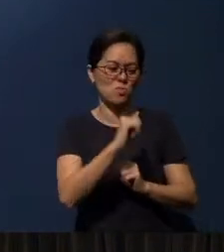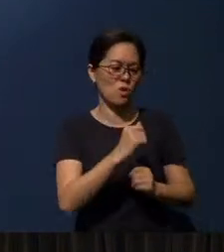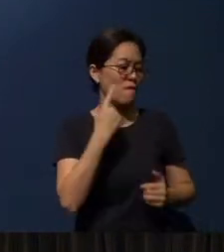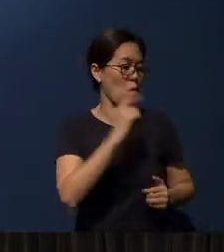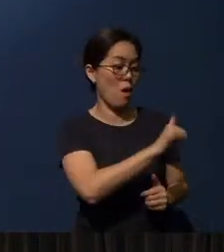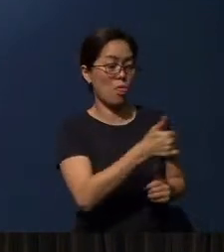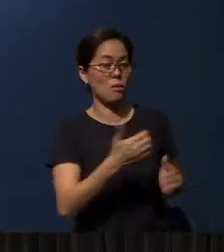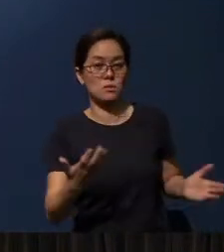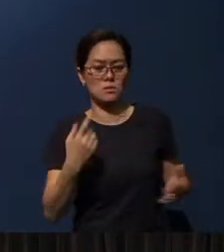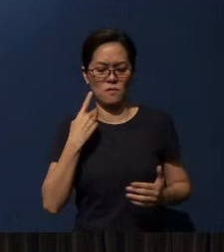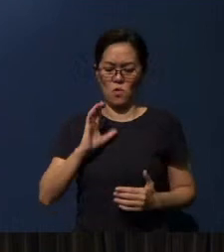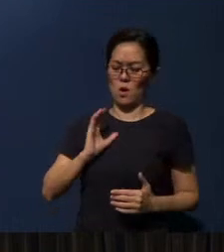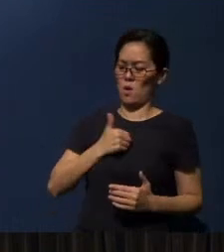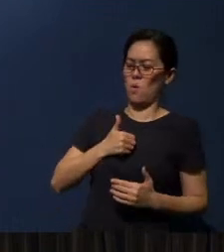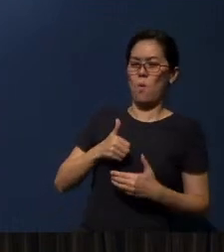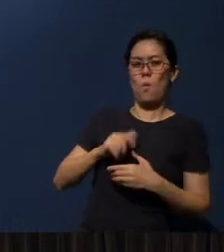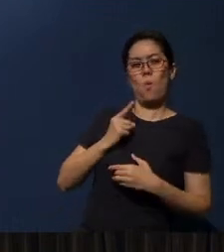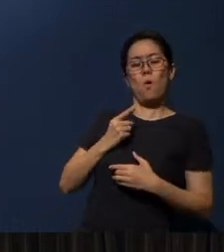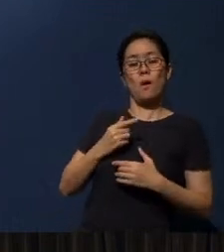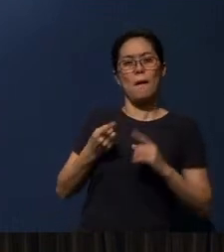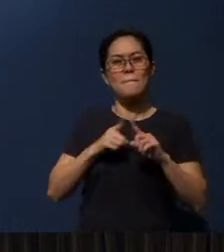But most probably, I think the majority of us